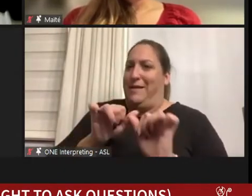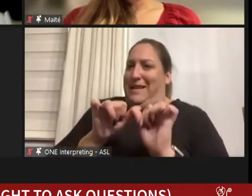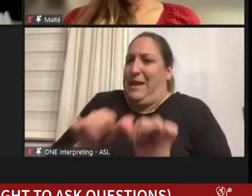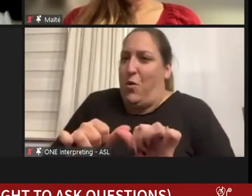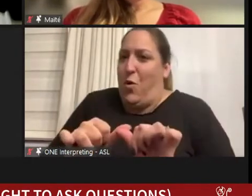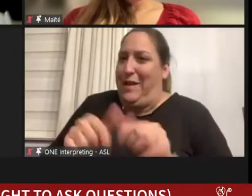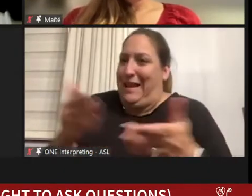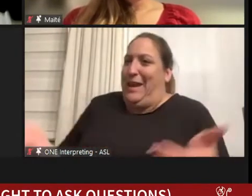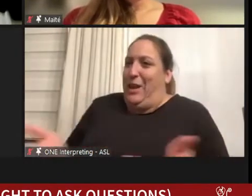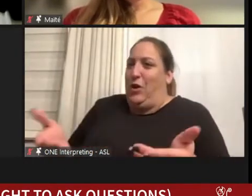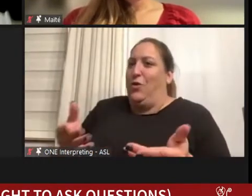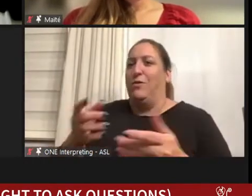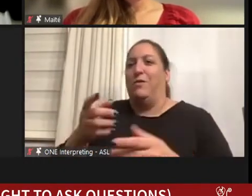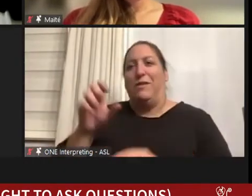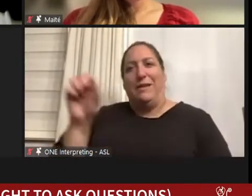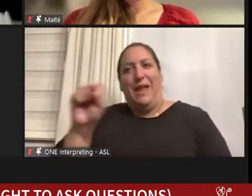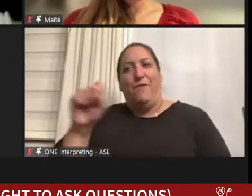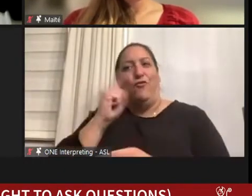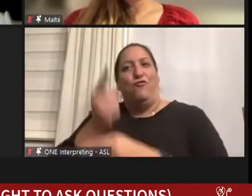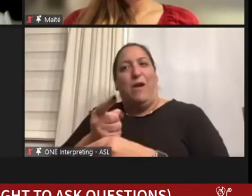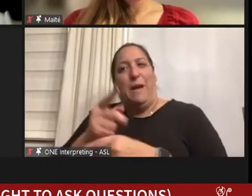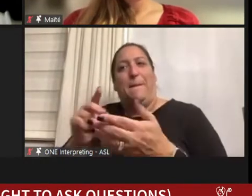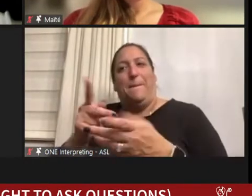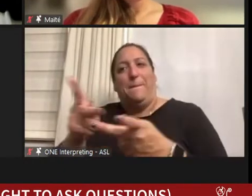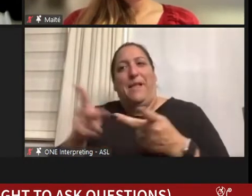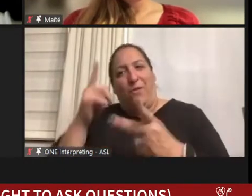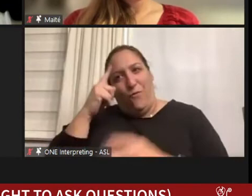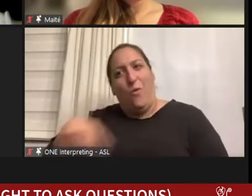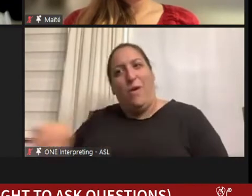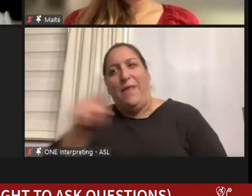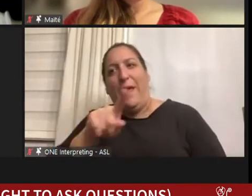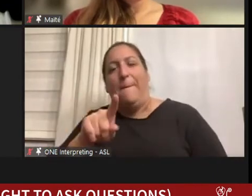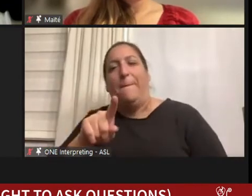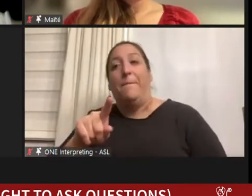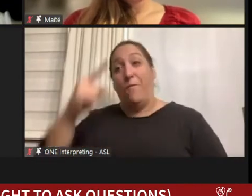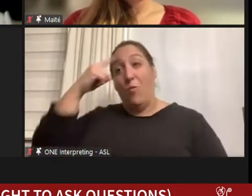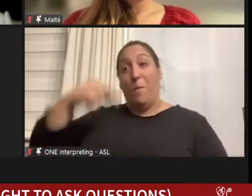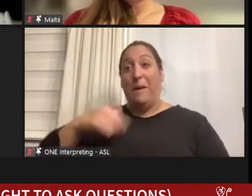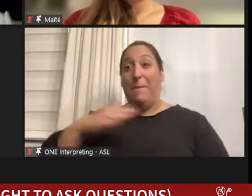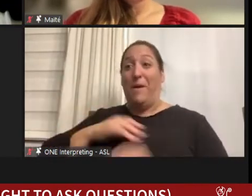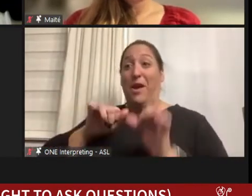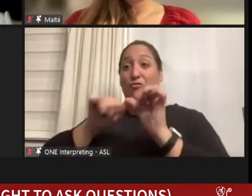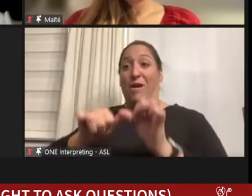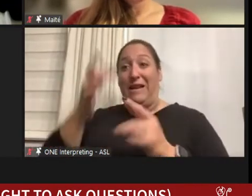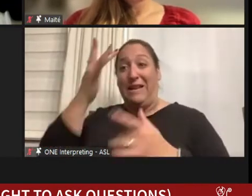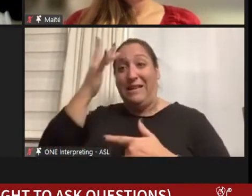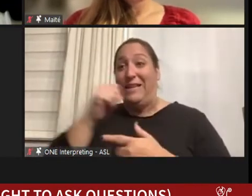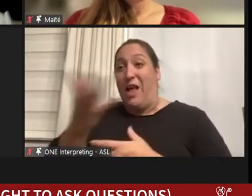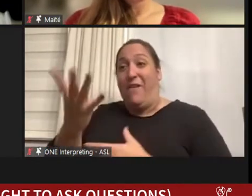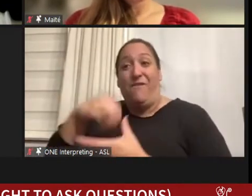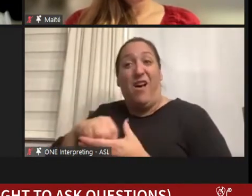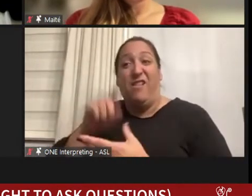right place for them so my chronic illness didn't come into play and laughter med school,